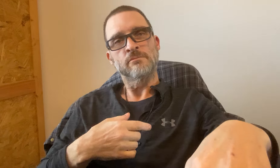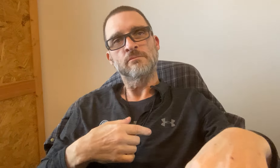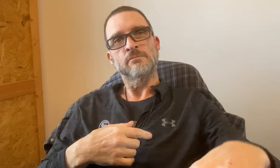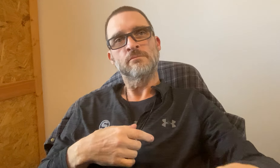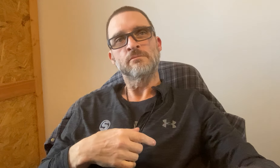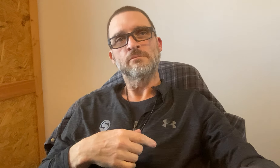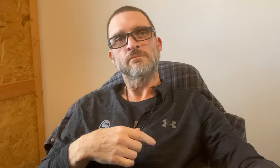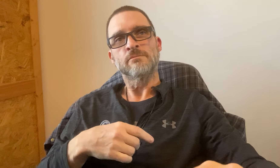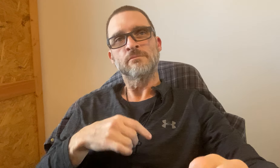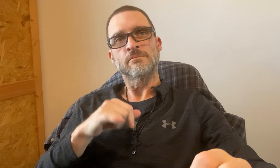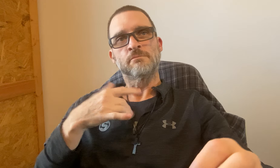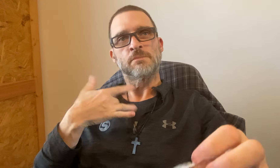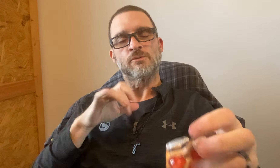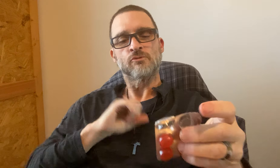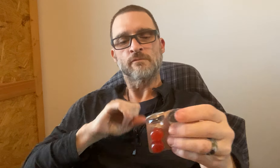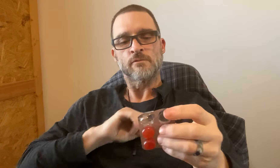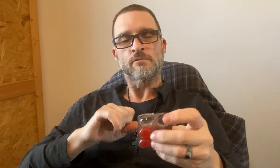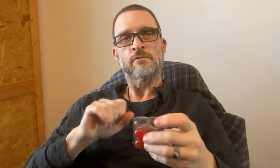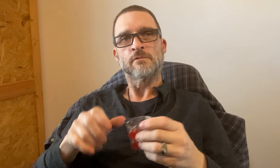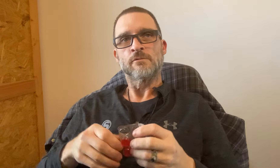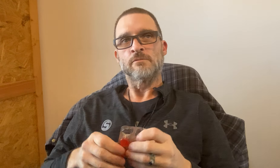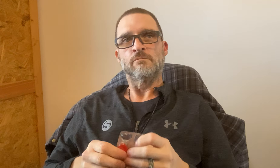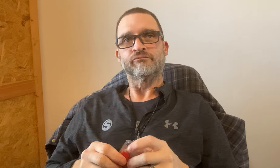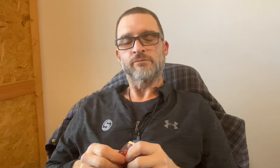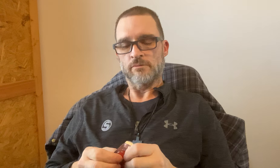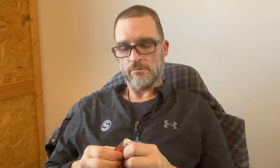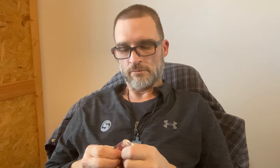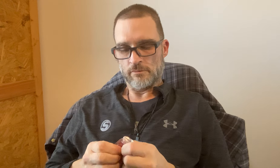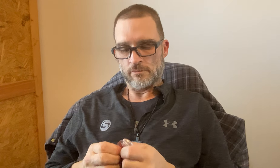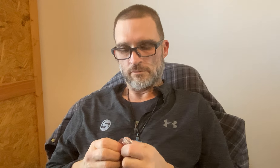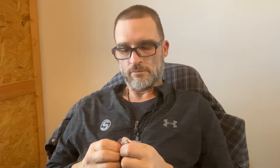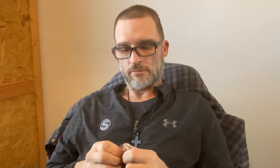I need the steroid pill for the coughing.